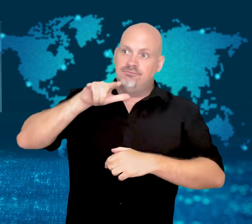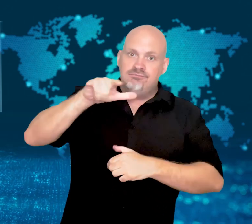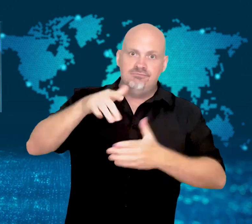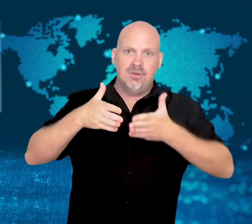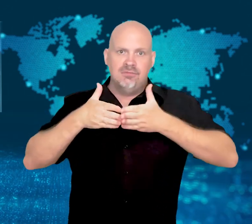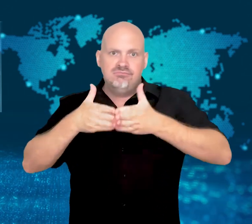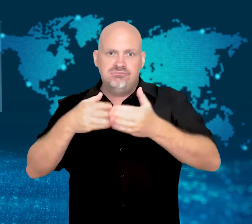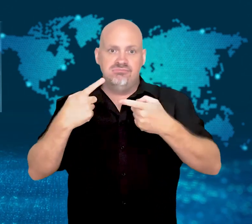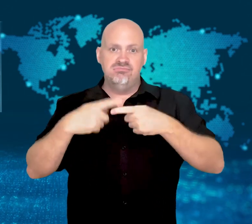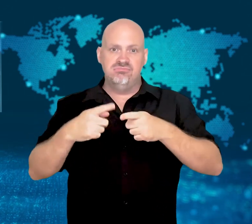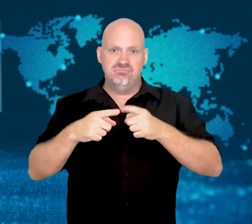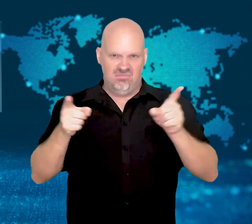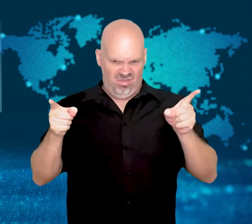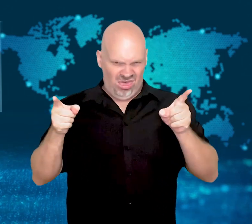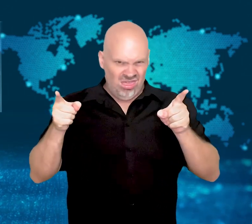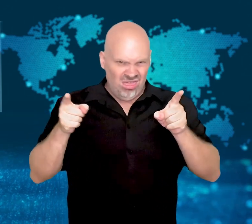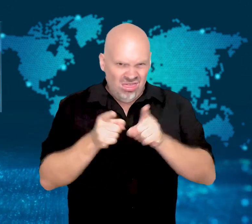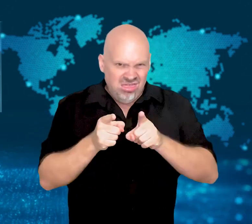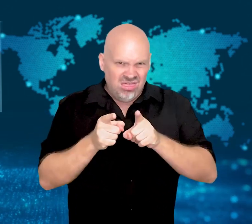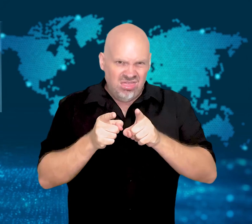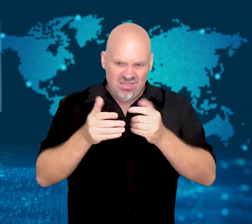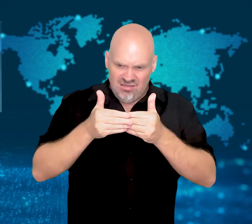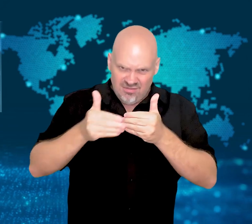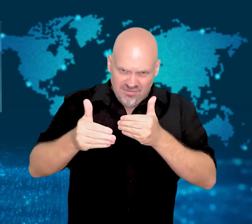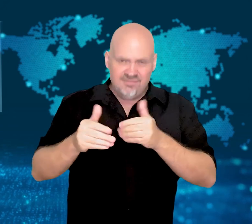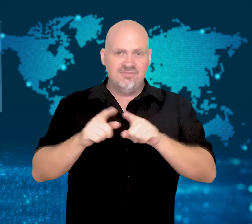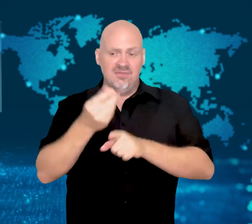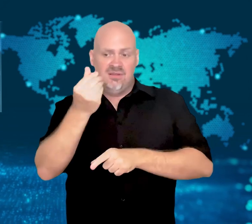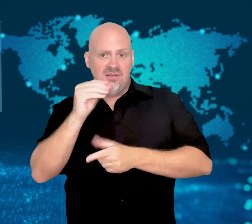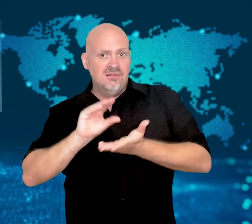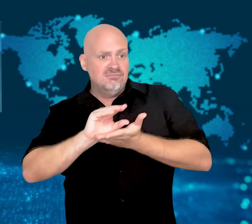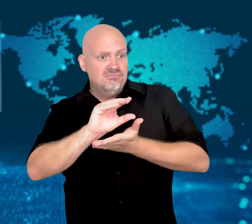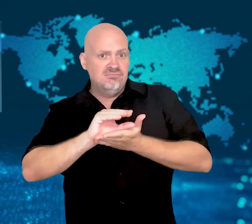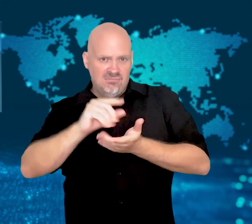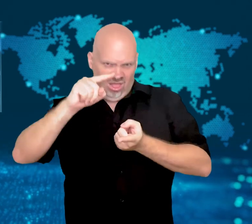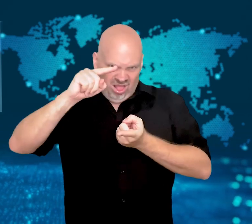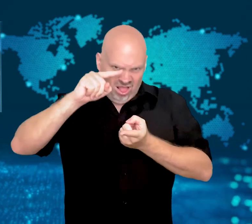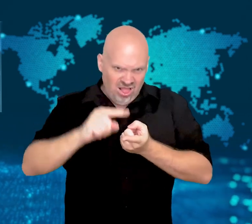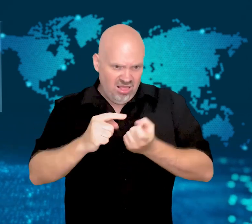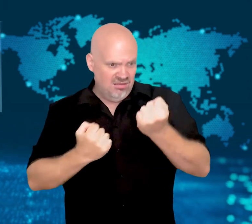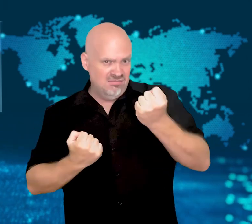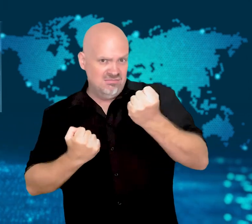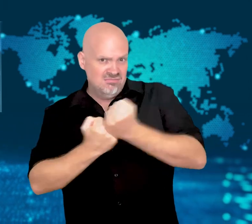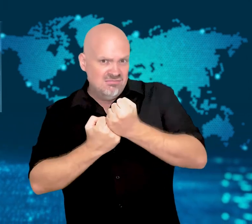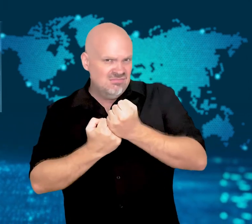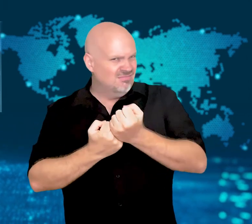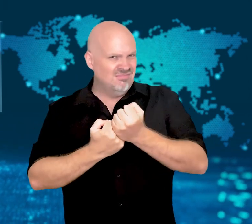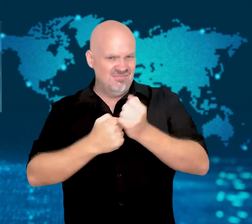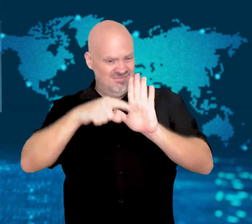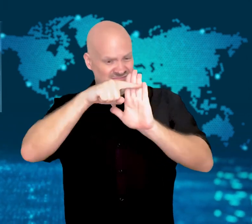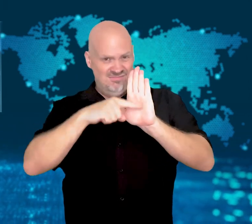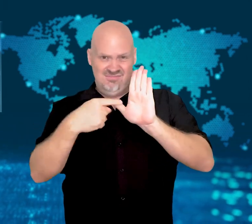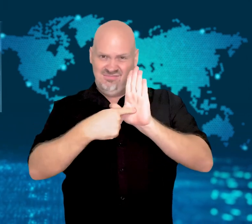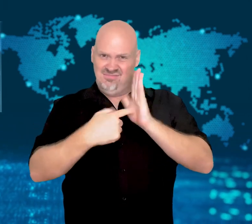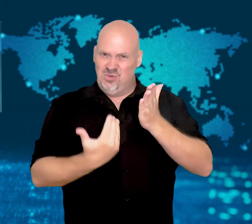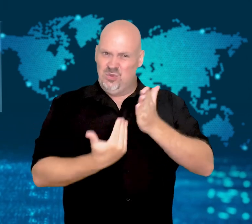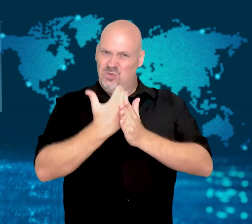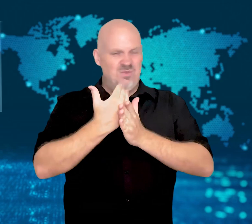Protesters criticize the shorter terms and loss of benefits